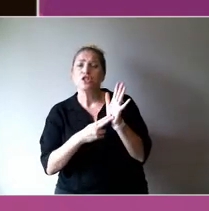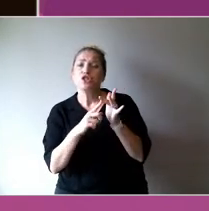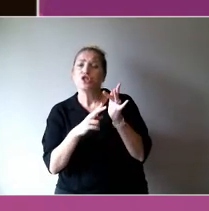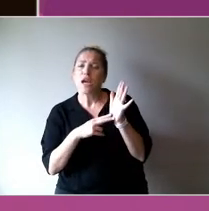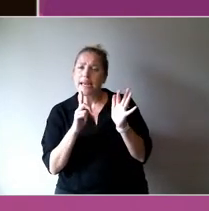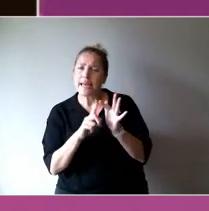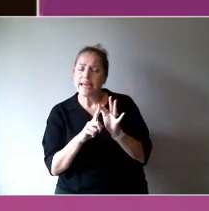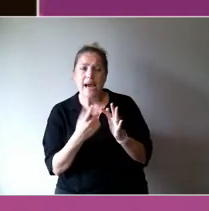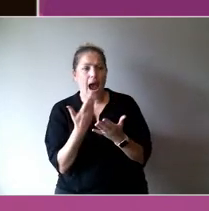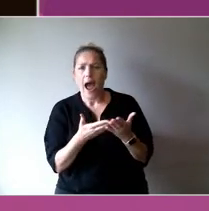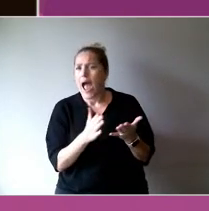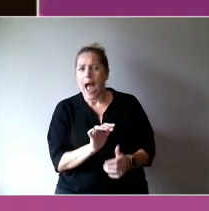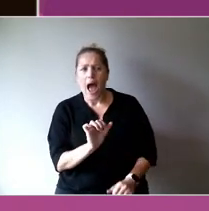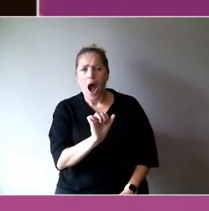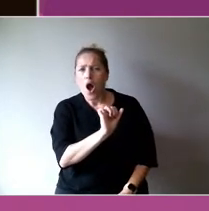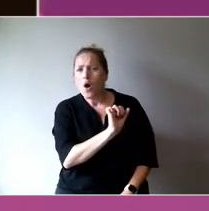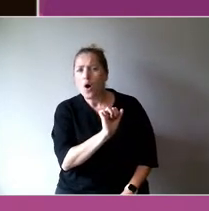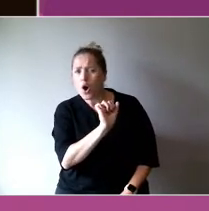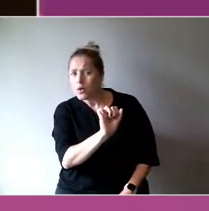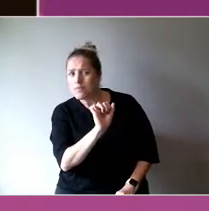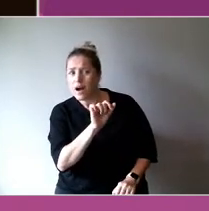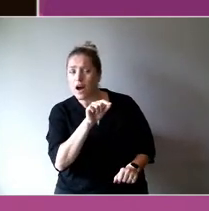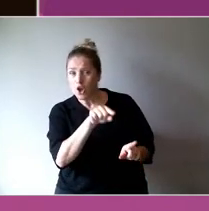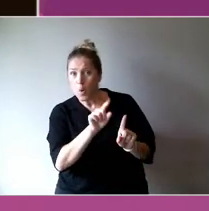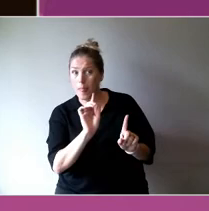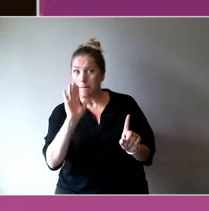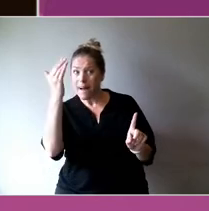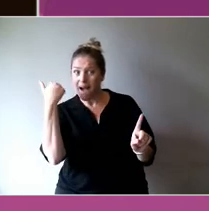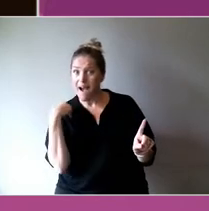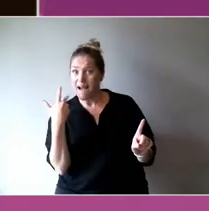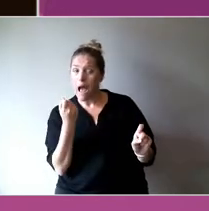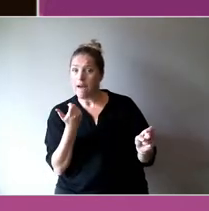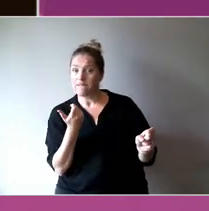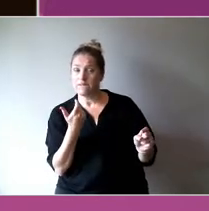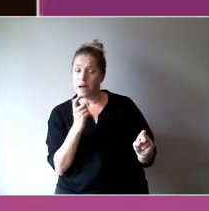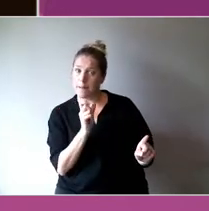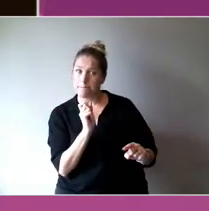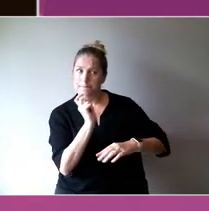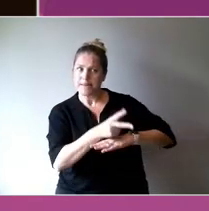kind of hurdles around evidence gathering and redefining the procurement processes to